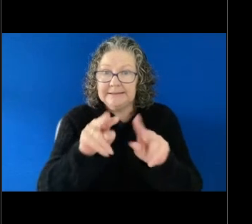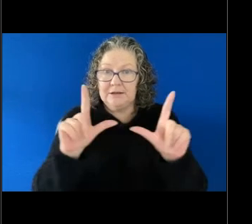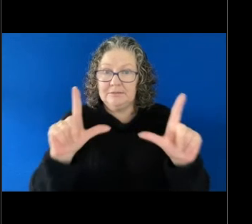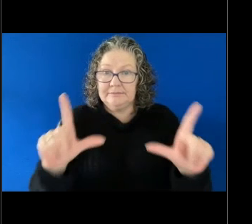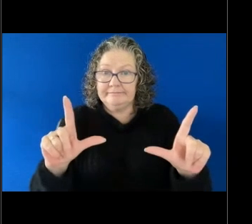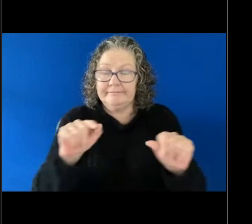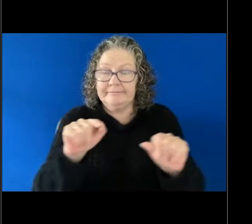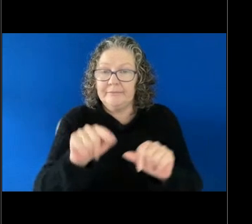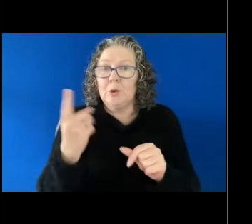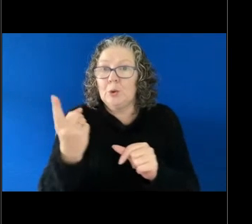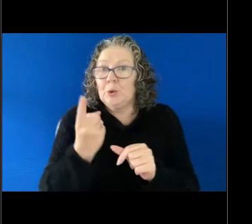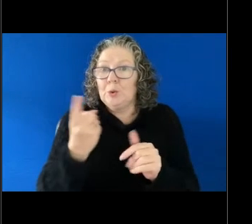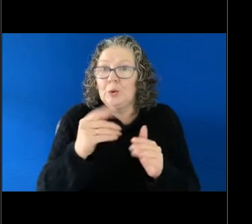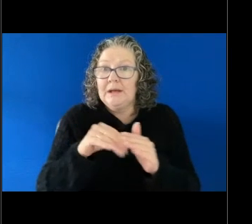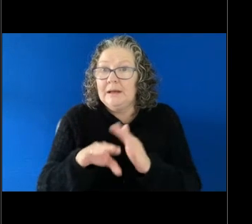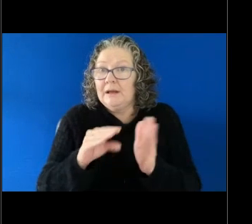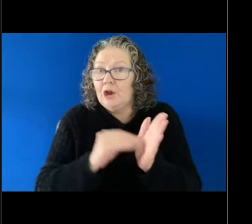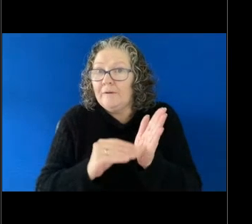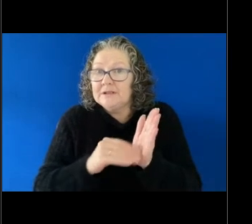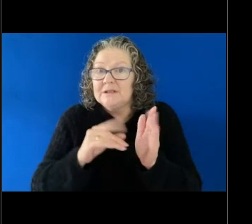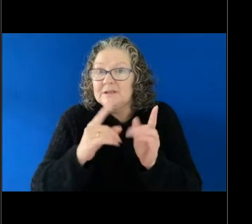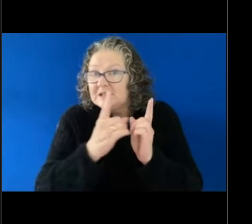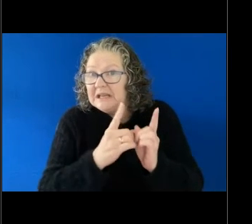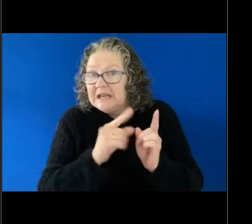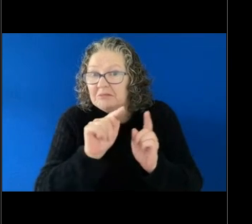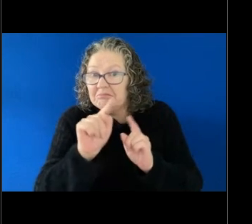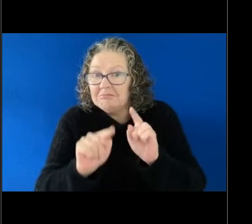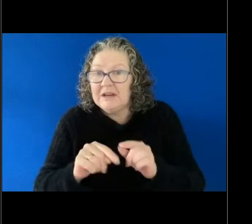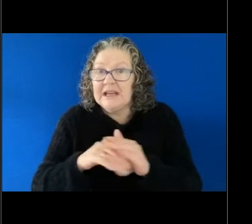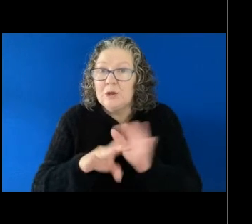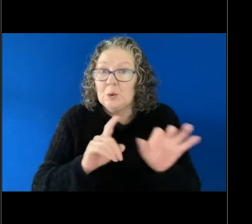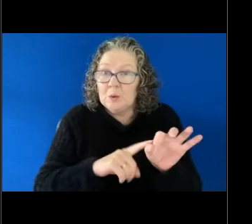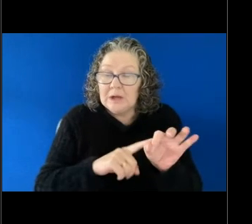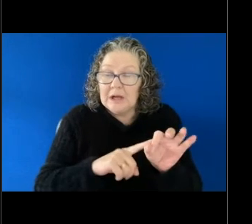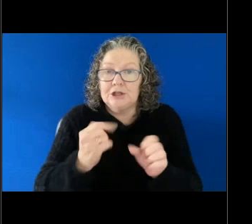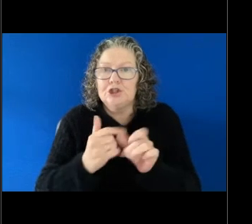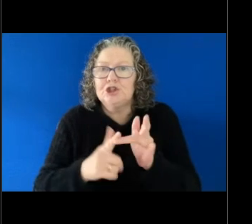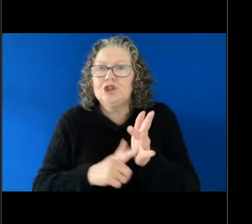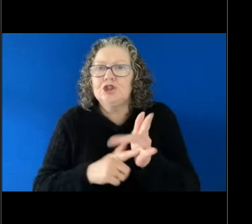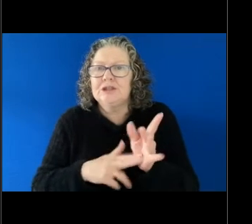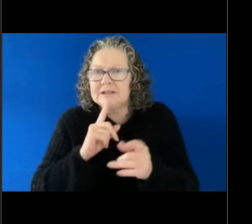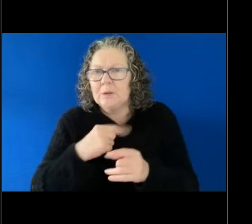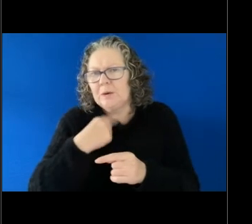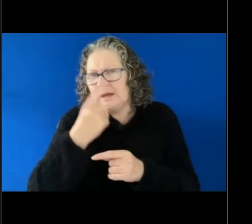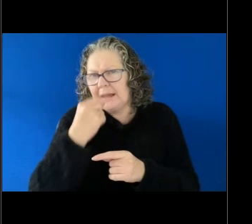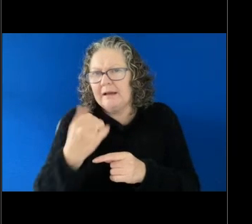otherwise as Amelia and Gillian said we do offer phone calls and video conferencing as well.